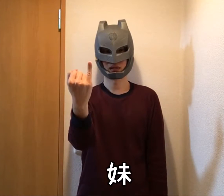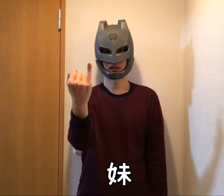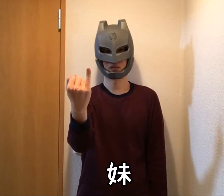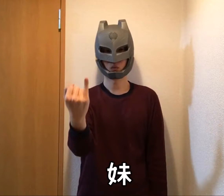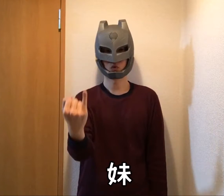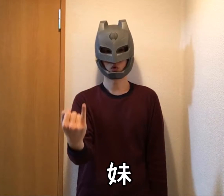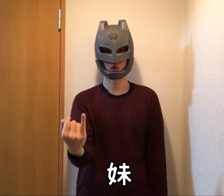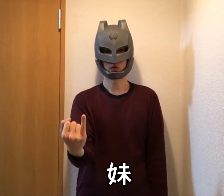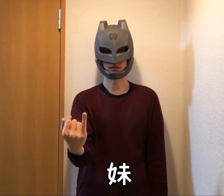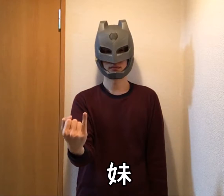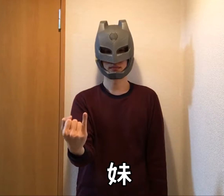Younger sister